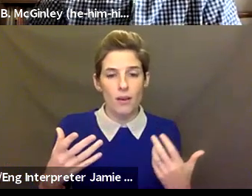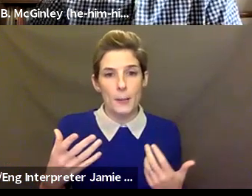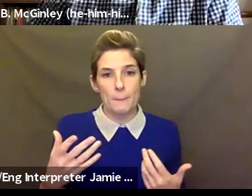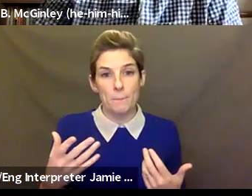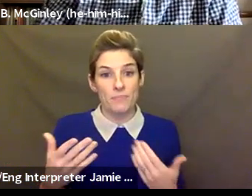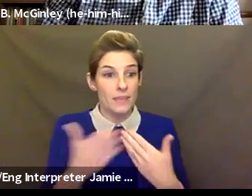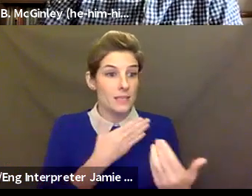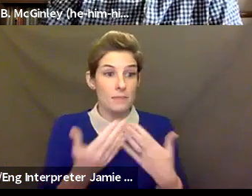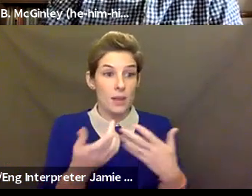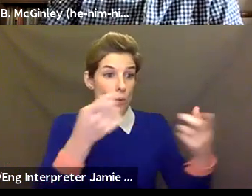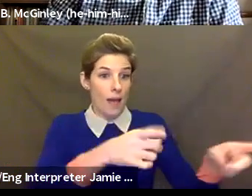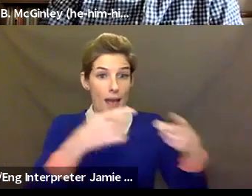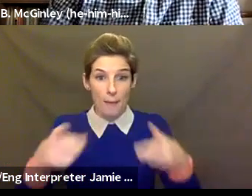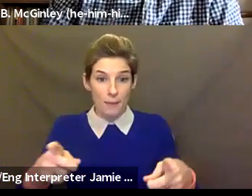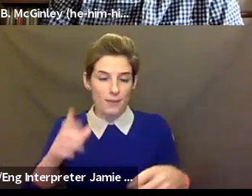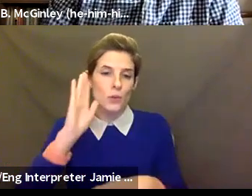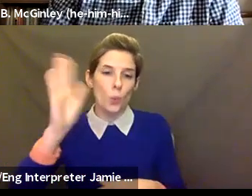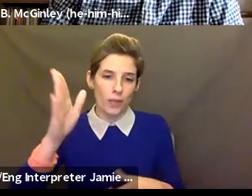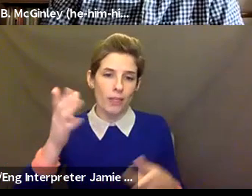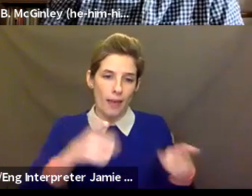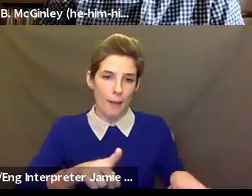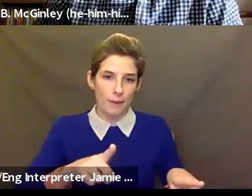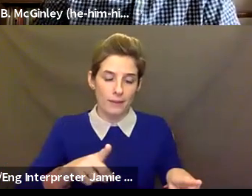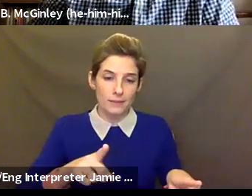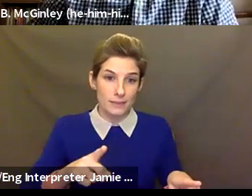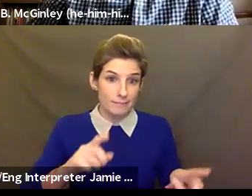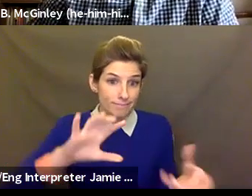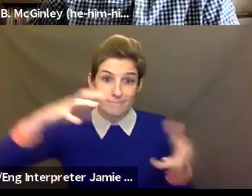is going to happen, and we're going to persevere. But we need